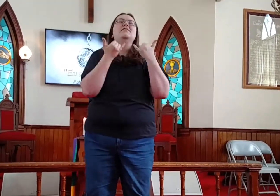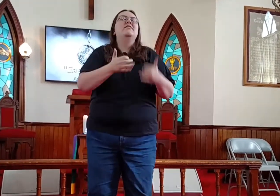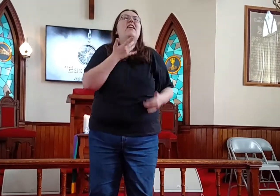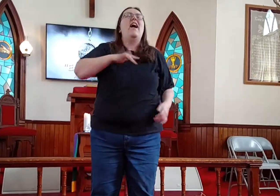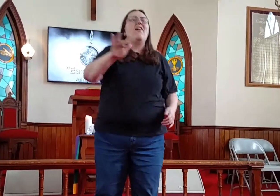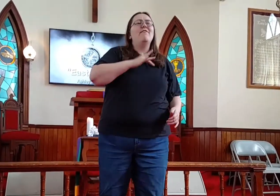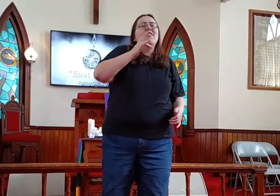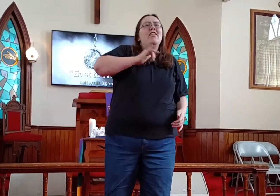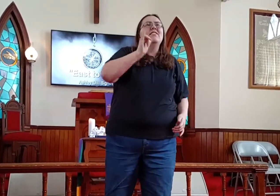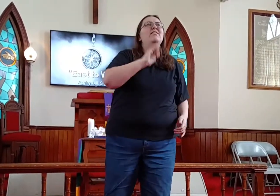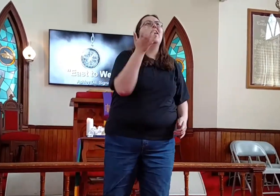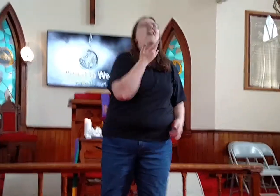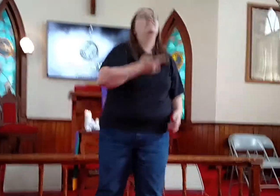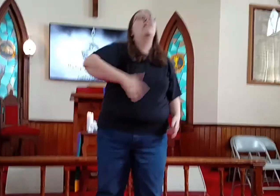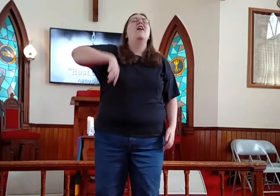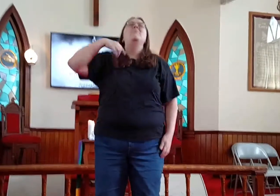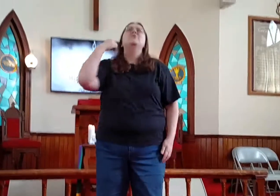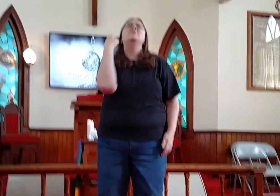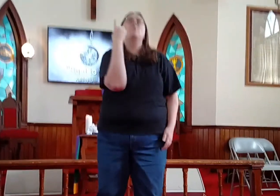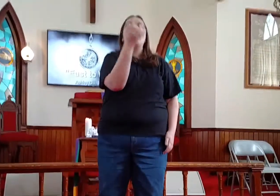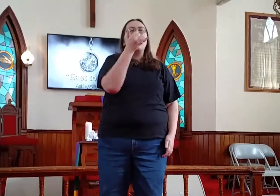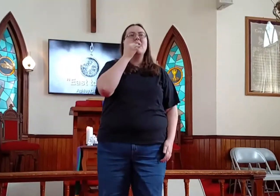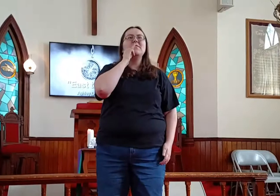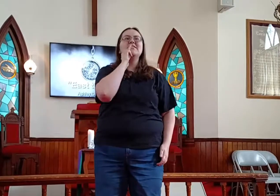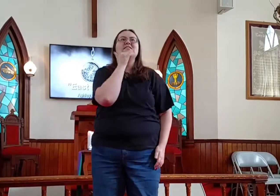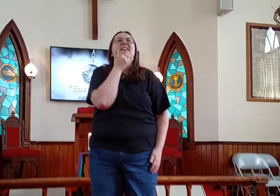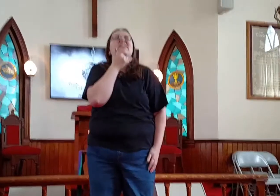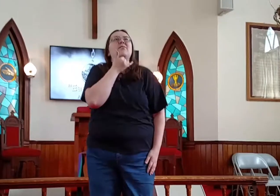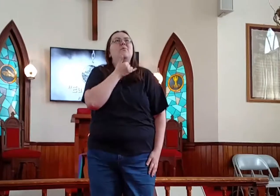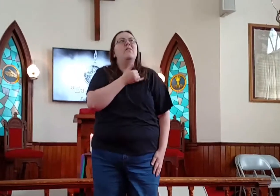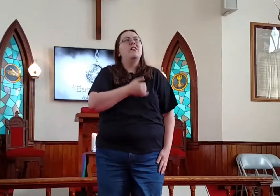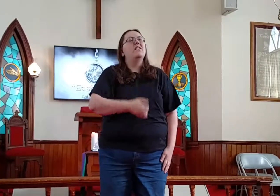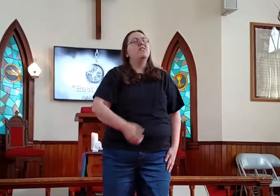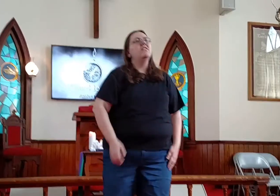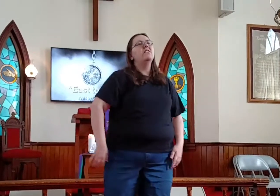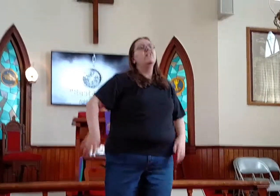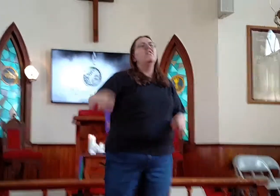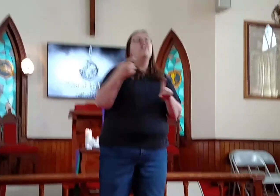But today I feel like I'm just one mistake away